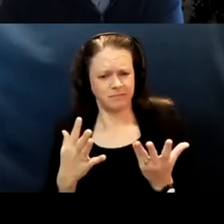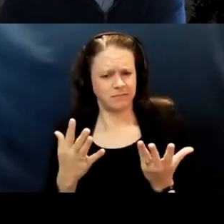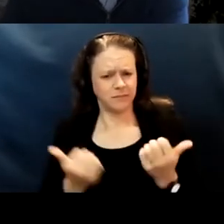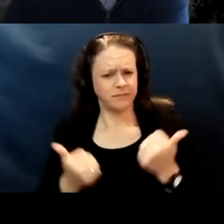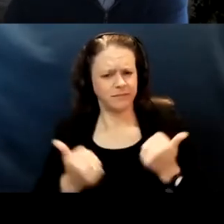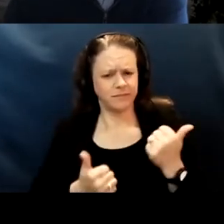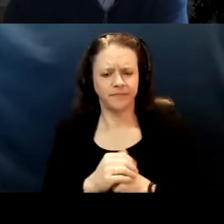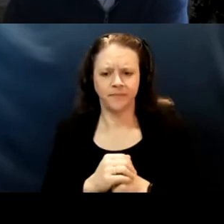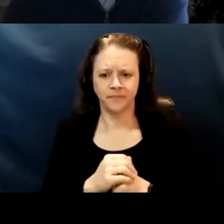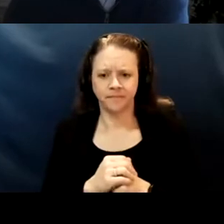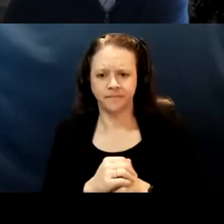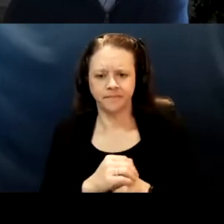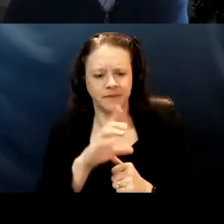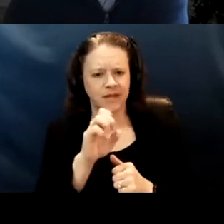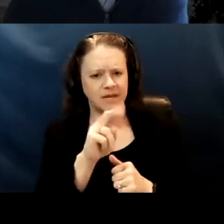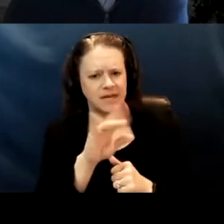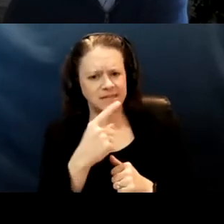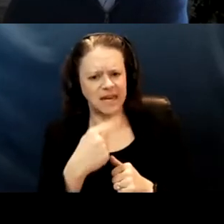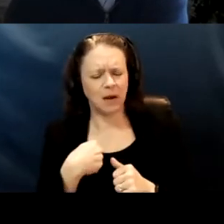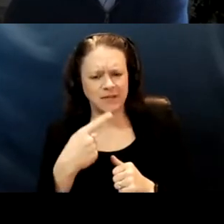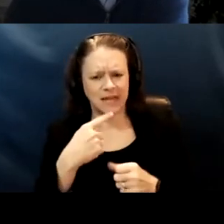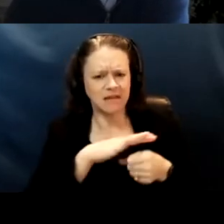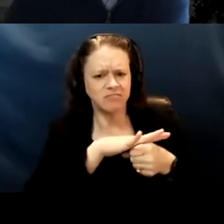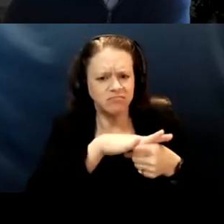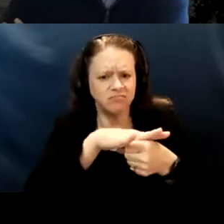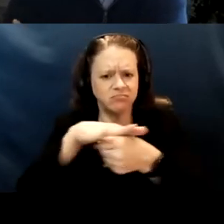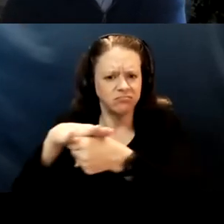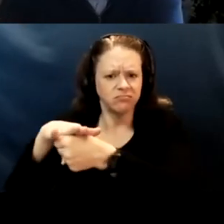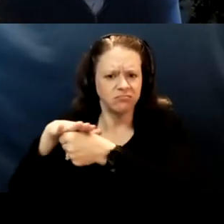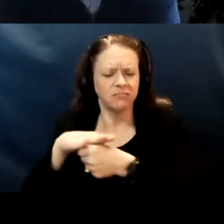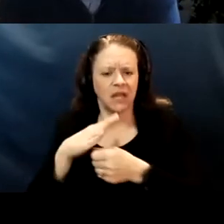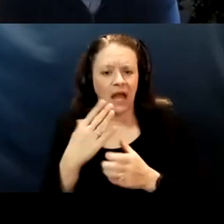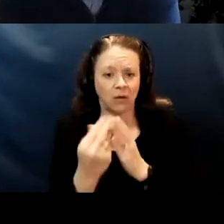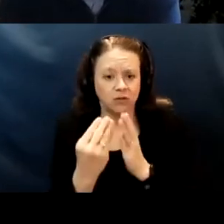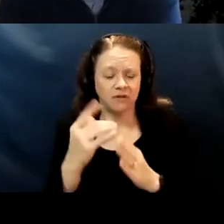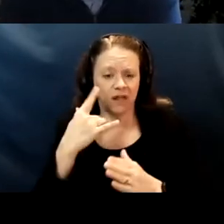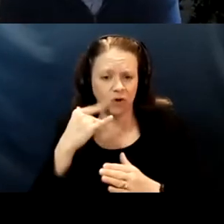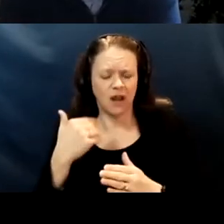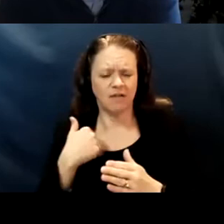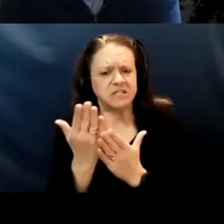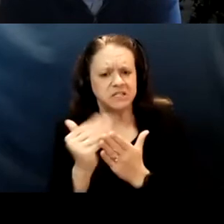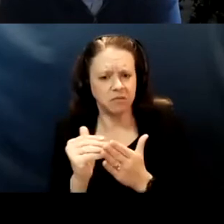I would say there are pockets of collaboration outside of California between disability and aging advocacy organizations.